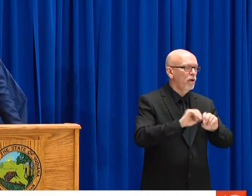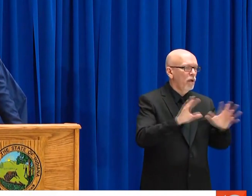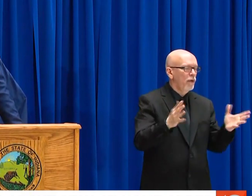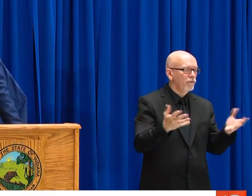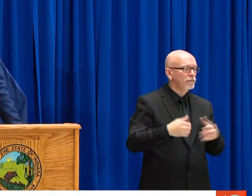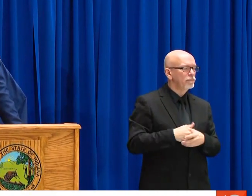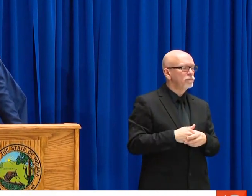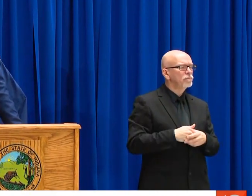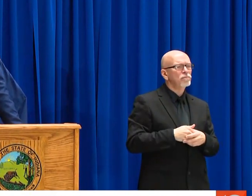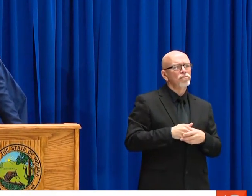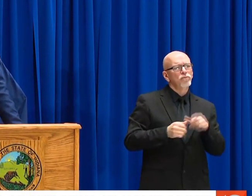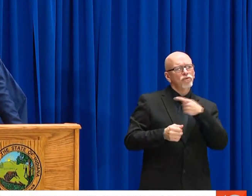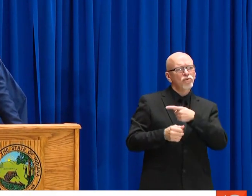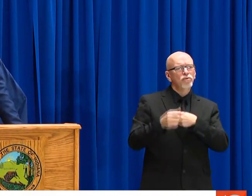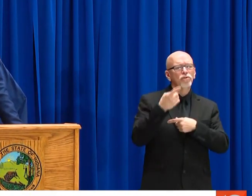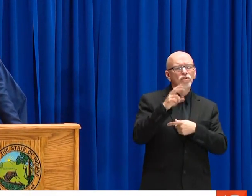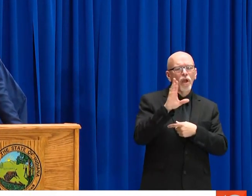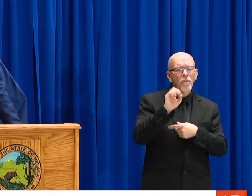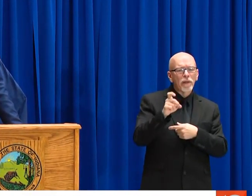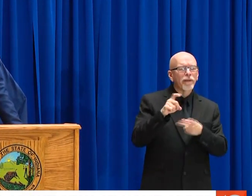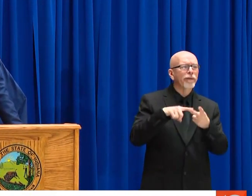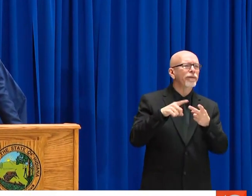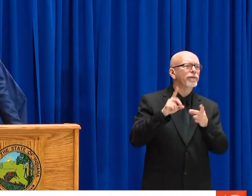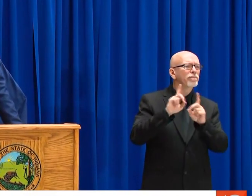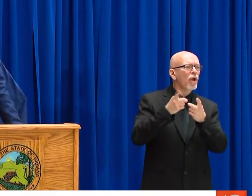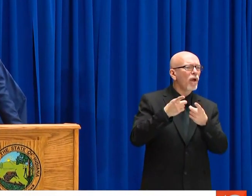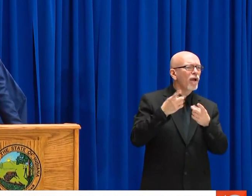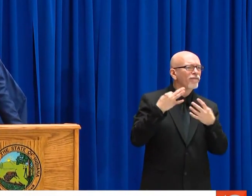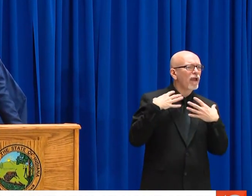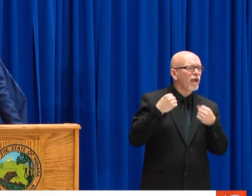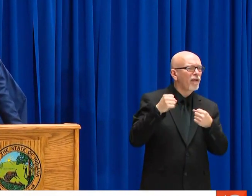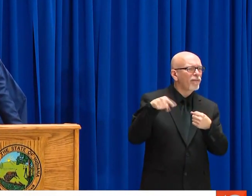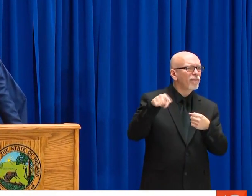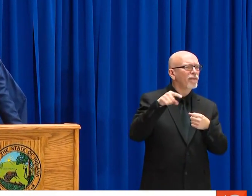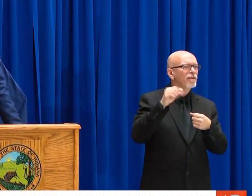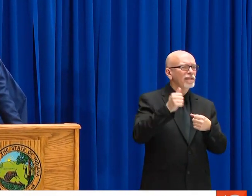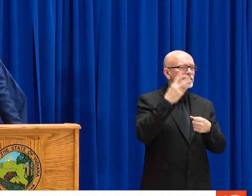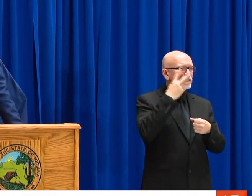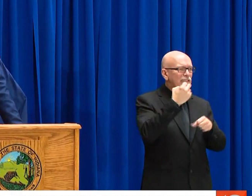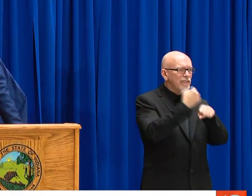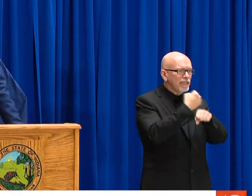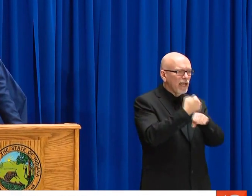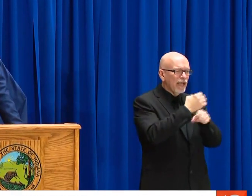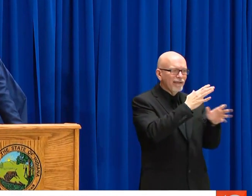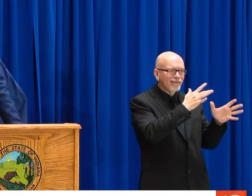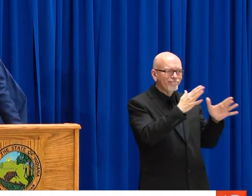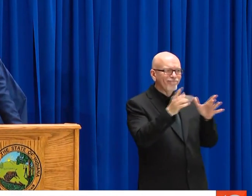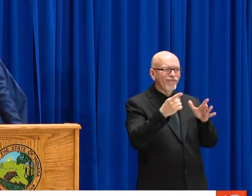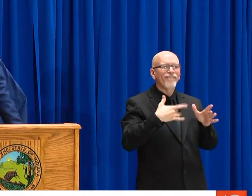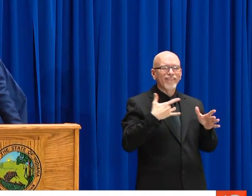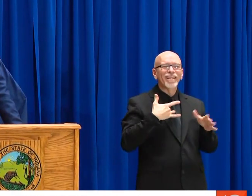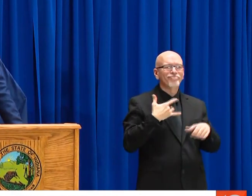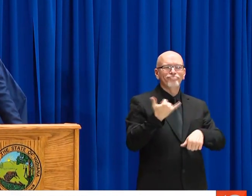AB DUL. GOVERNOR, LAST WEEK WITH THE STATE IN PLACE ORDER, YOU SAID WE WEREN'T THERE YET.